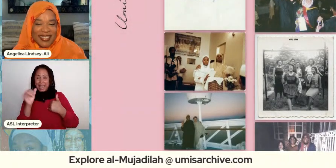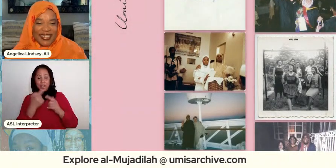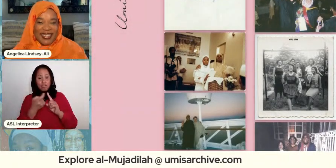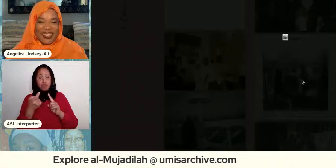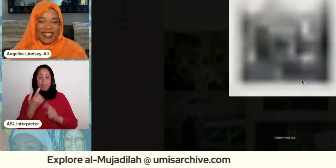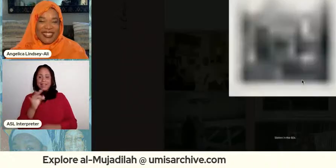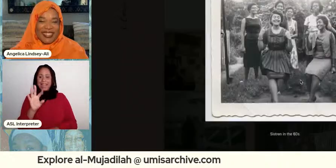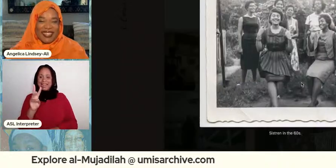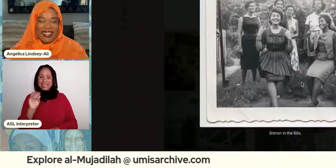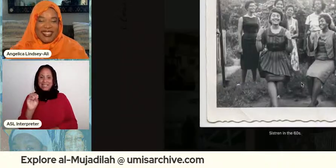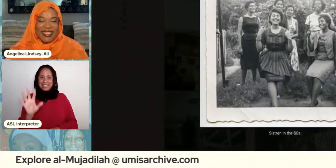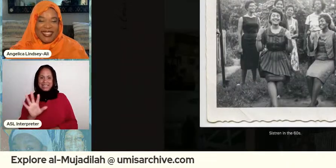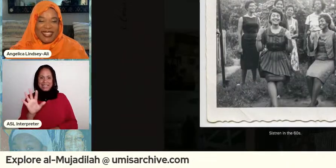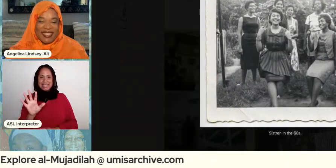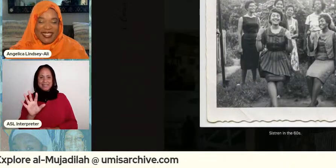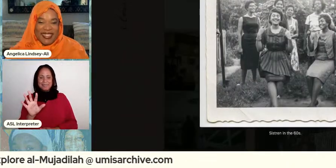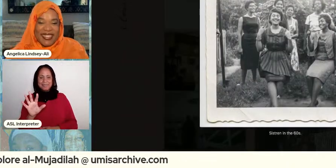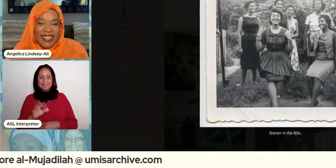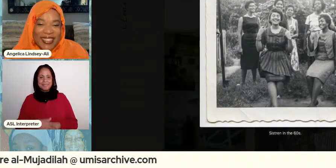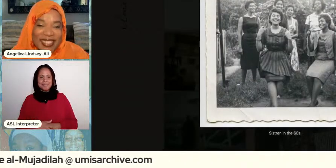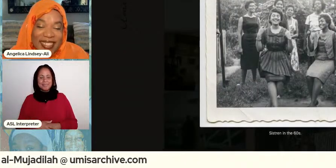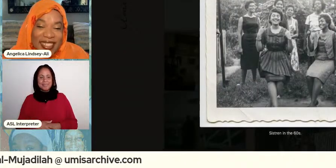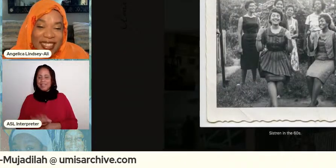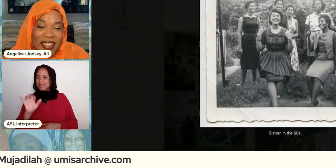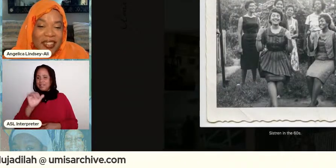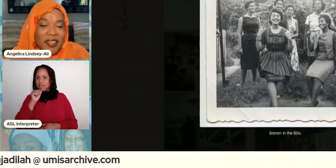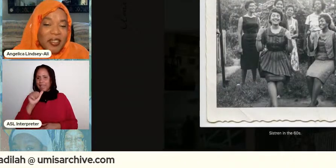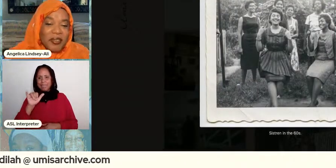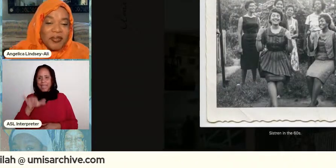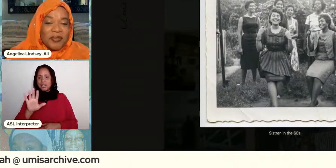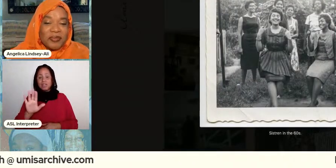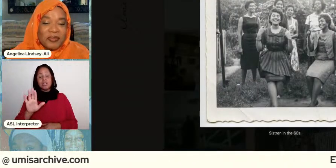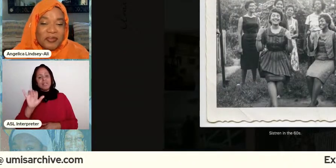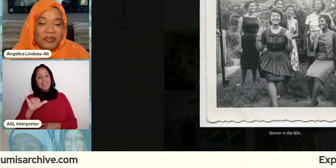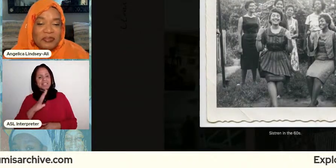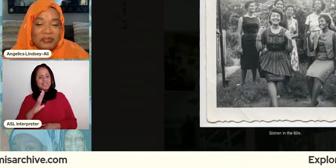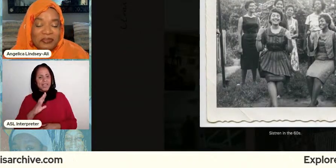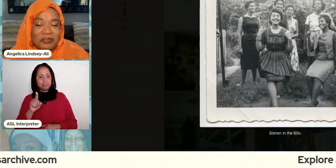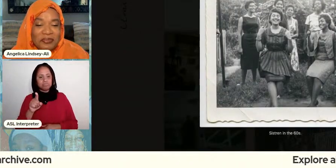um although that's not that one the other oh but that's okay let me pause there because i also